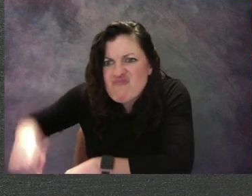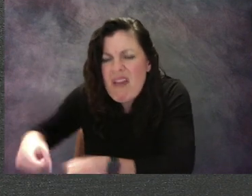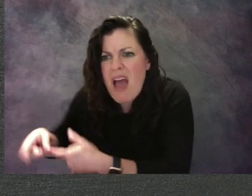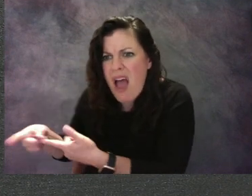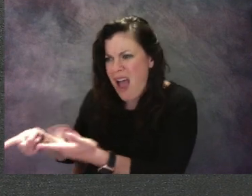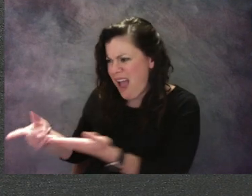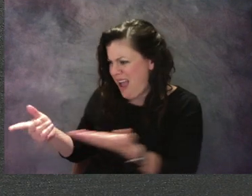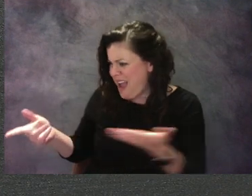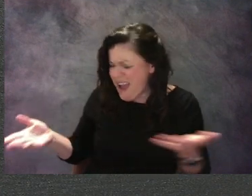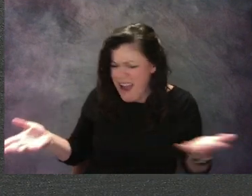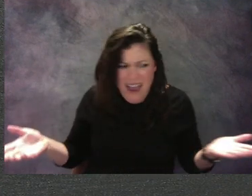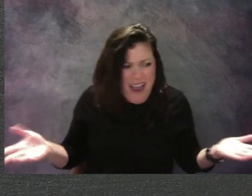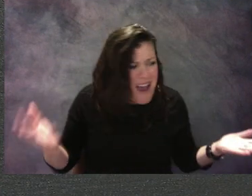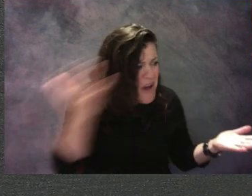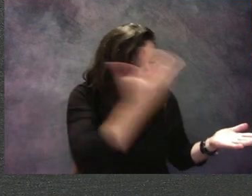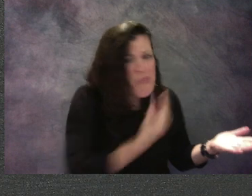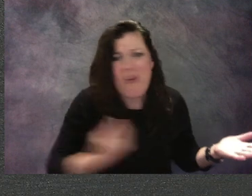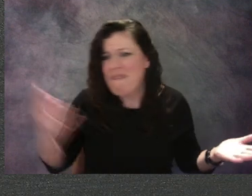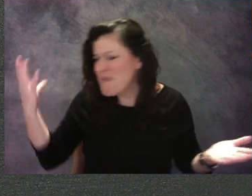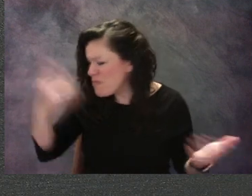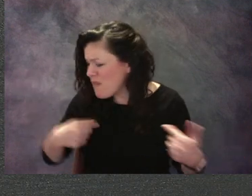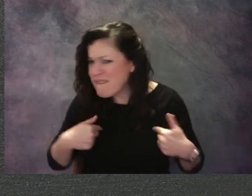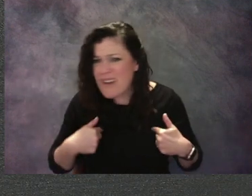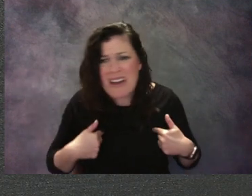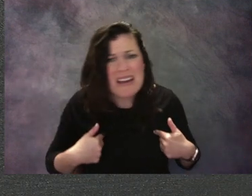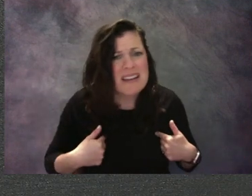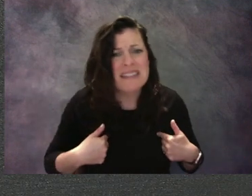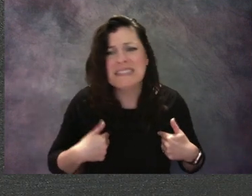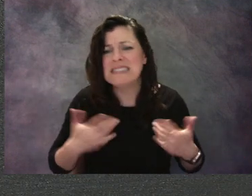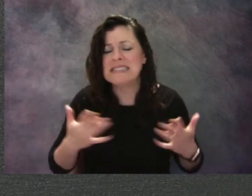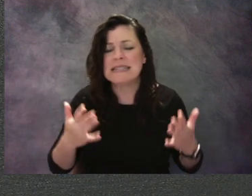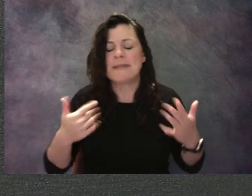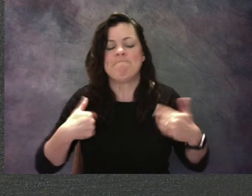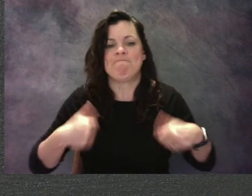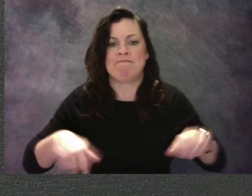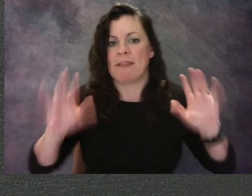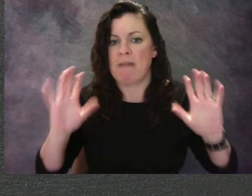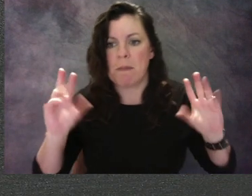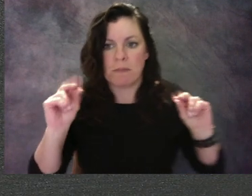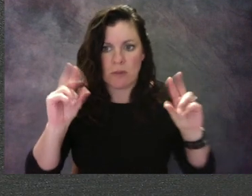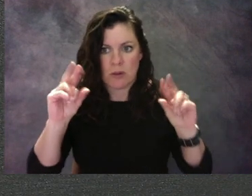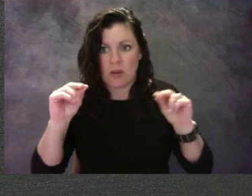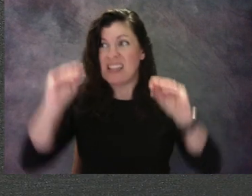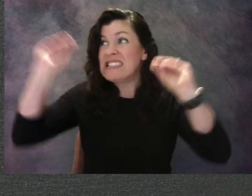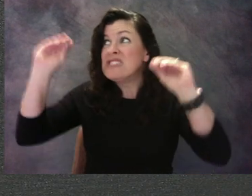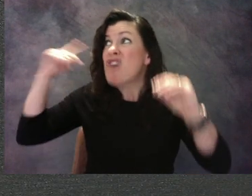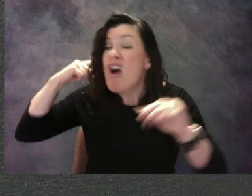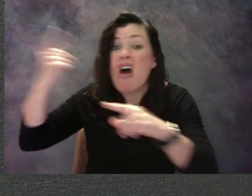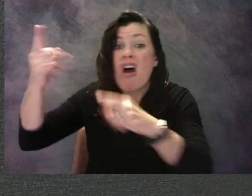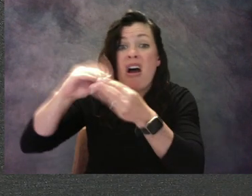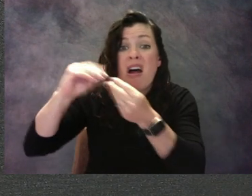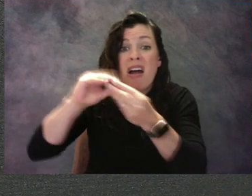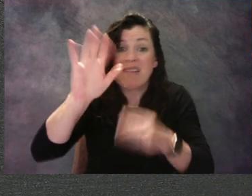Don't give up, Regina. "Almost done," said Mrs. Li. "10 more minutes." Regina picked up a brown crayon.